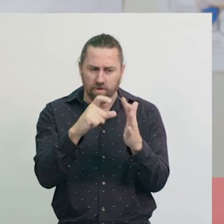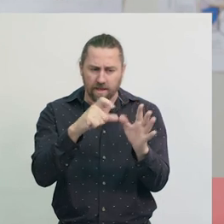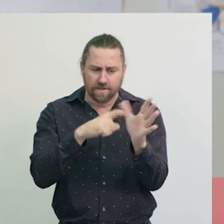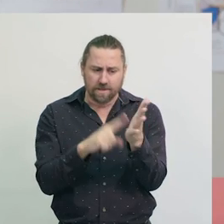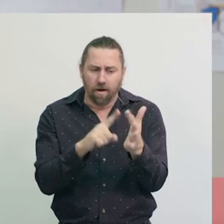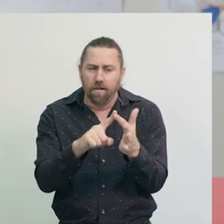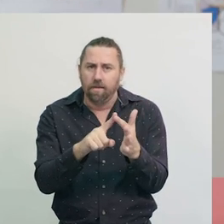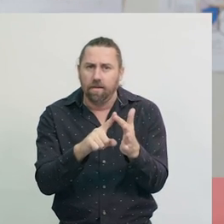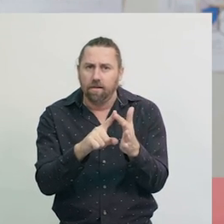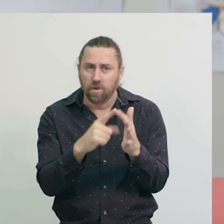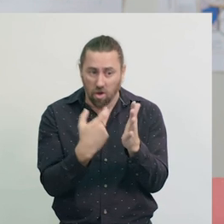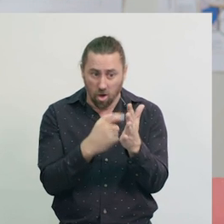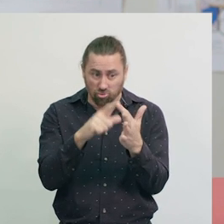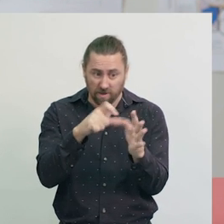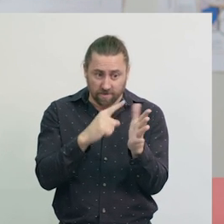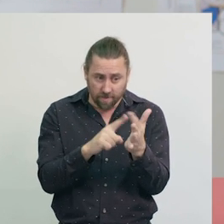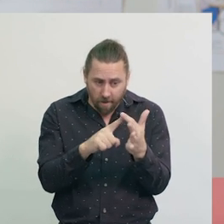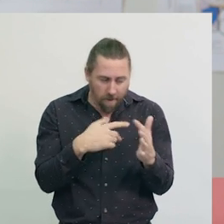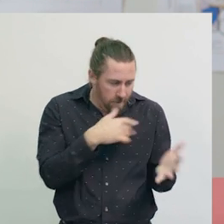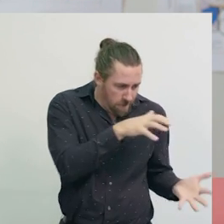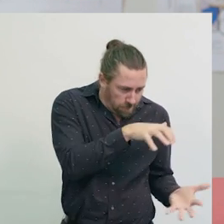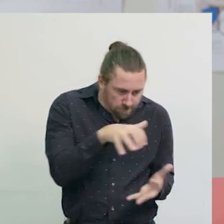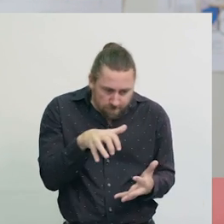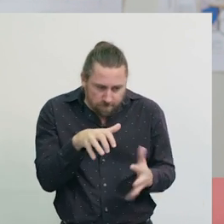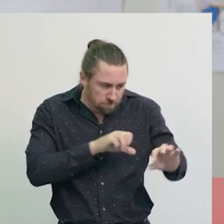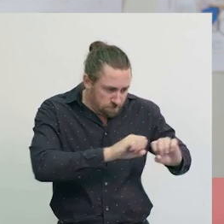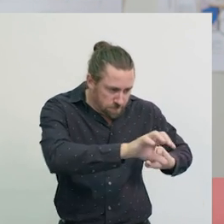If we collect useful materials and sort them out,